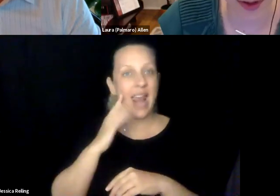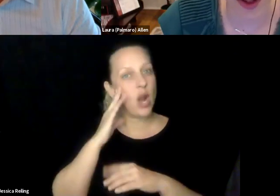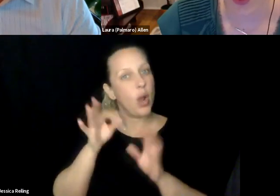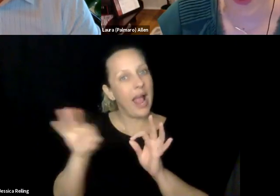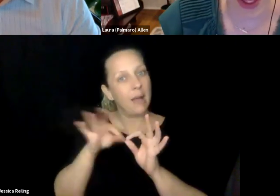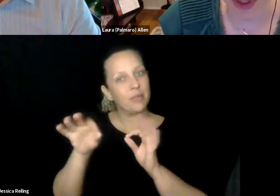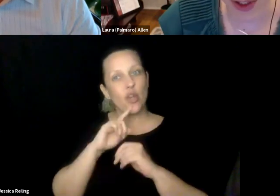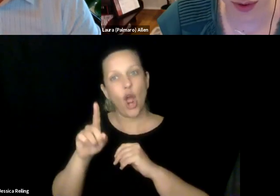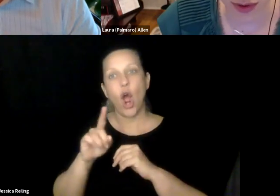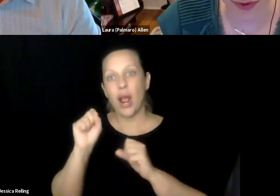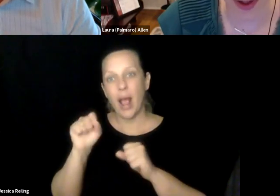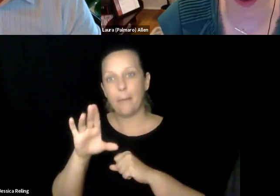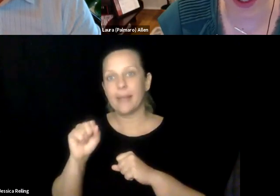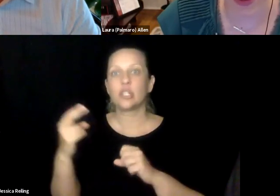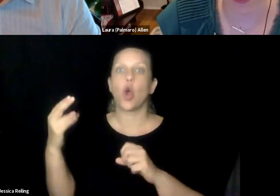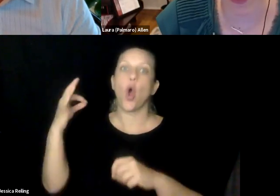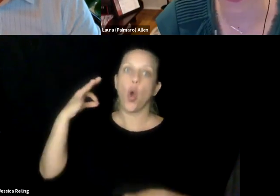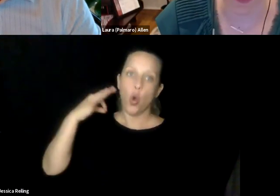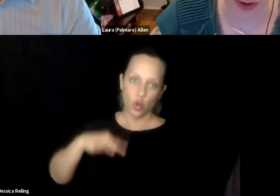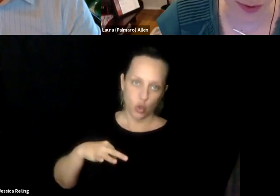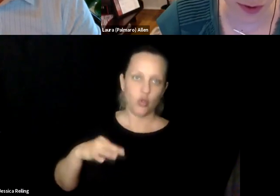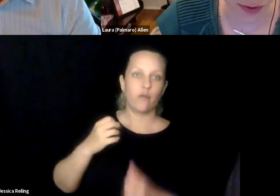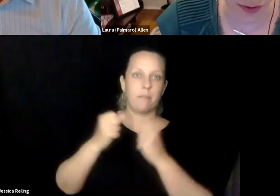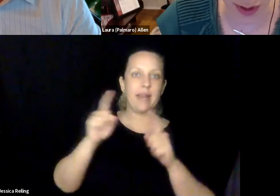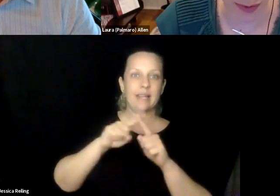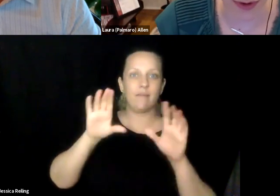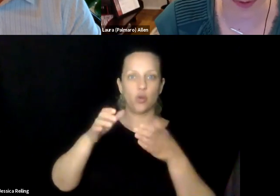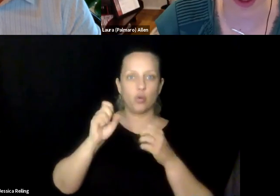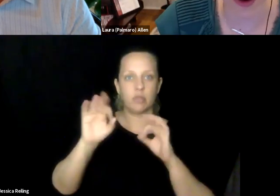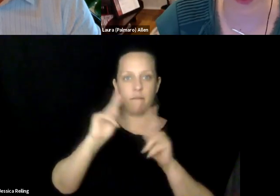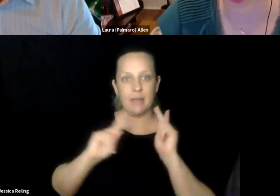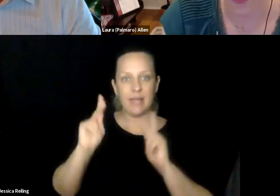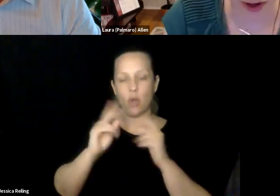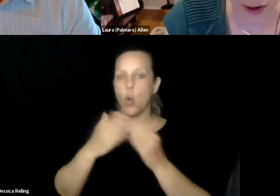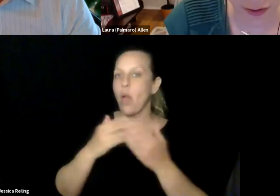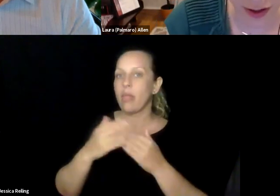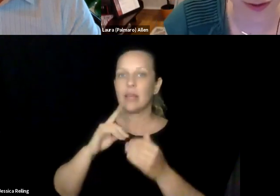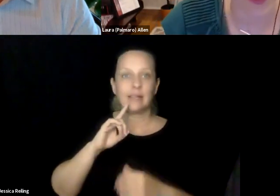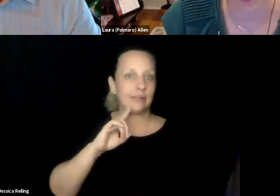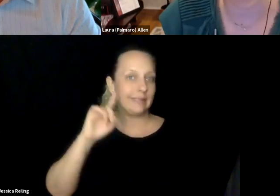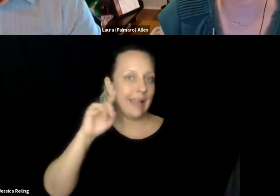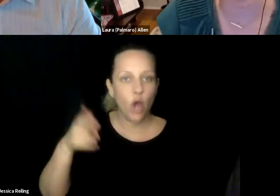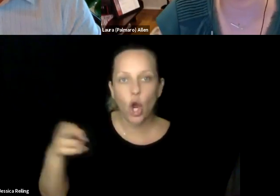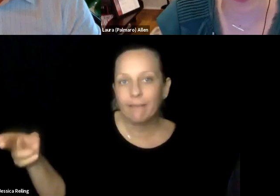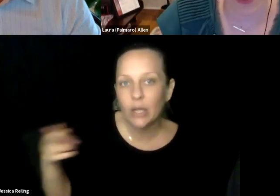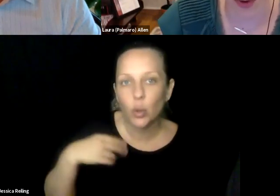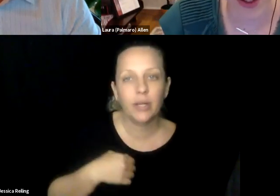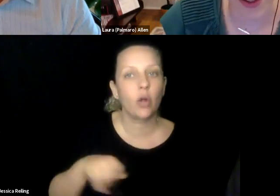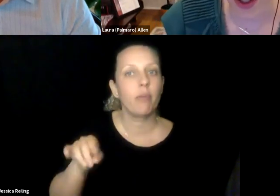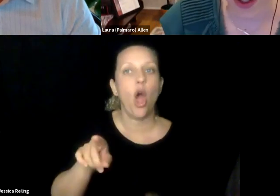with so many courses going fully virtual, sometimes we need to rely on that, and we know captions are -- they can be so useful